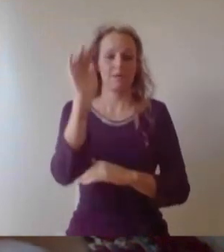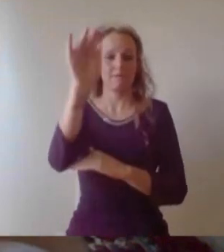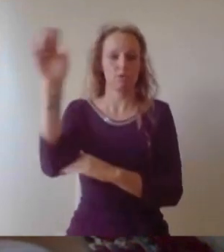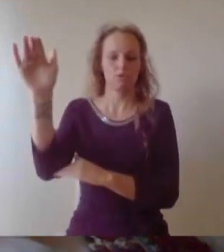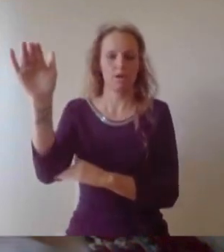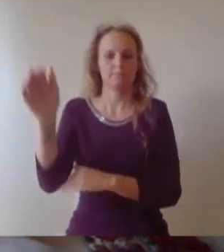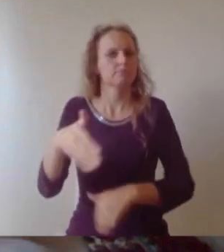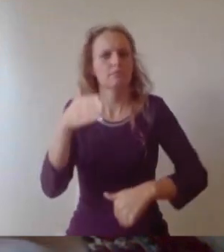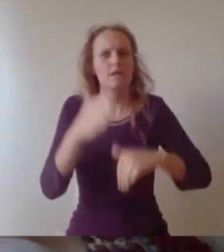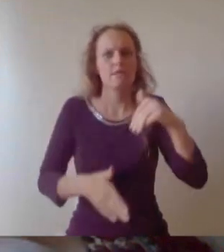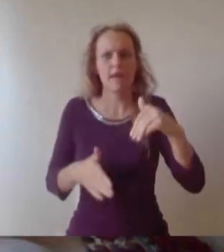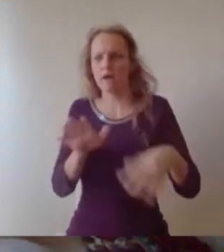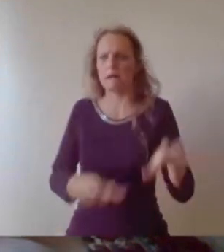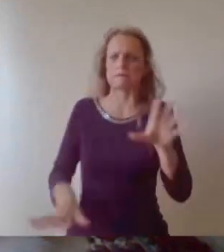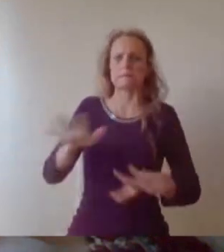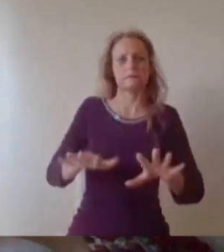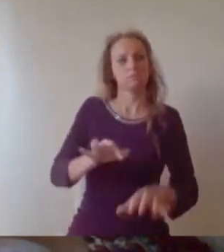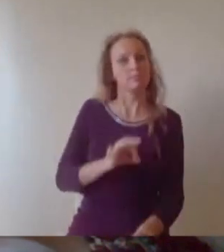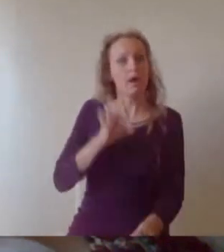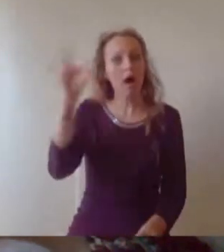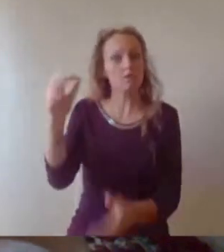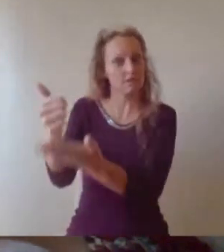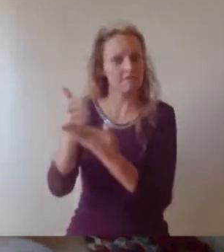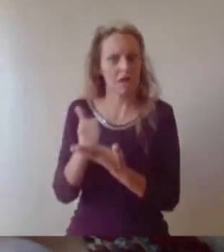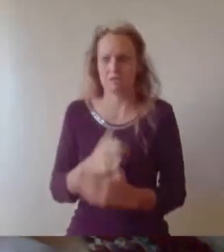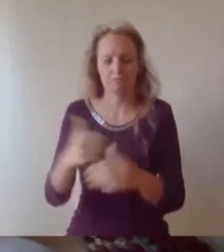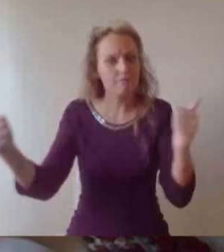draw on others for support in life sometimes our supporters can see the